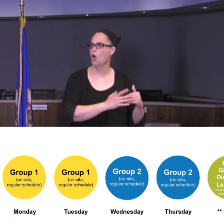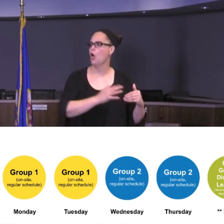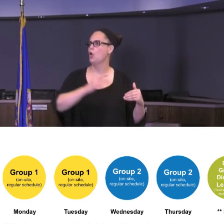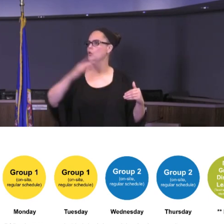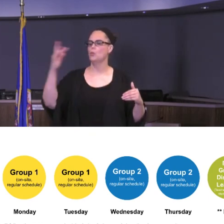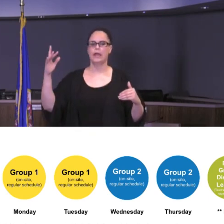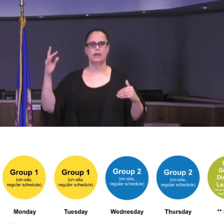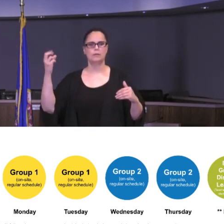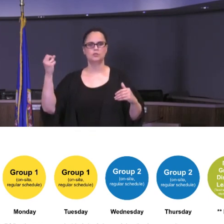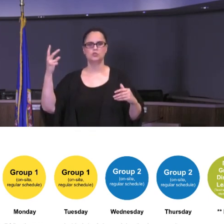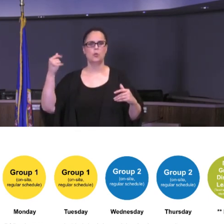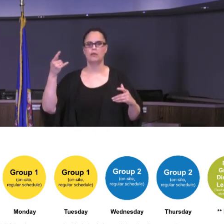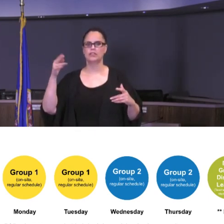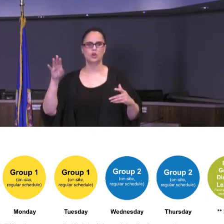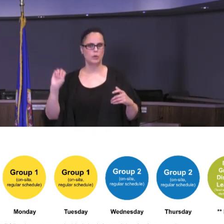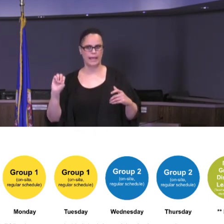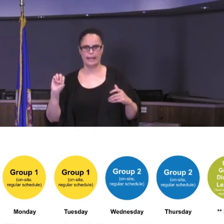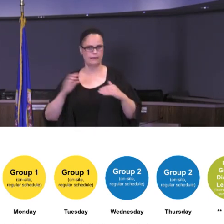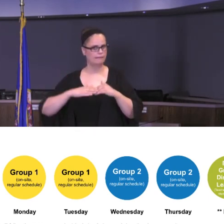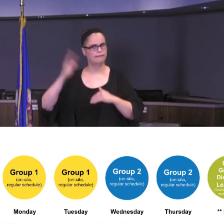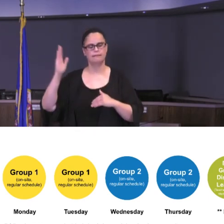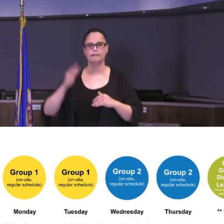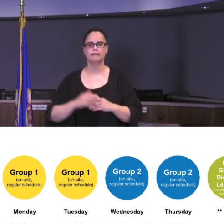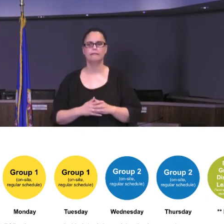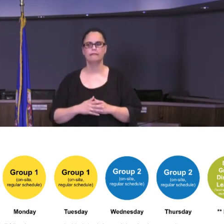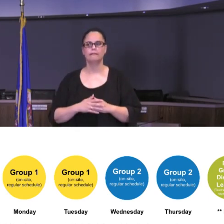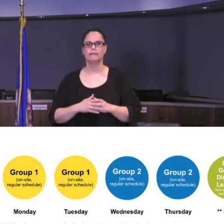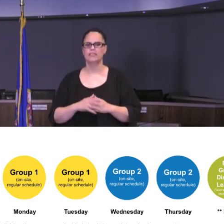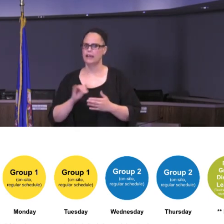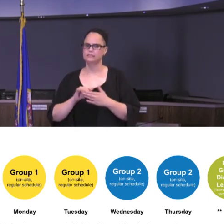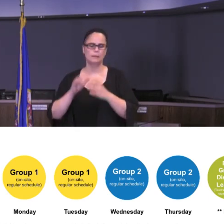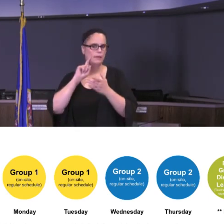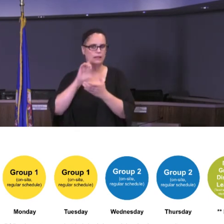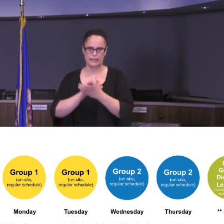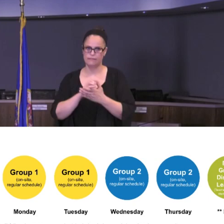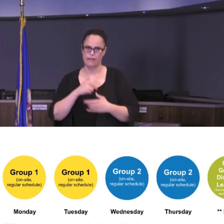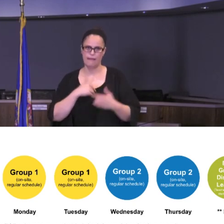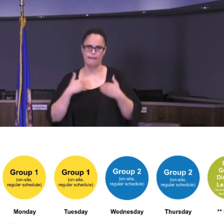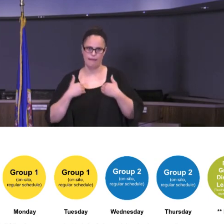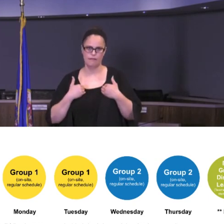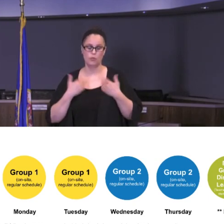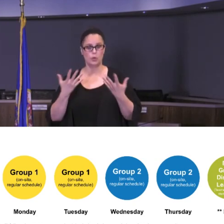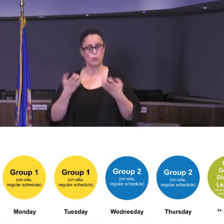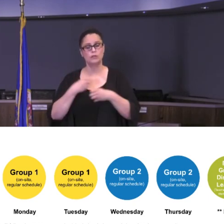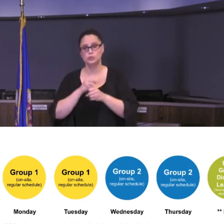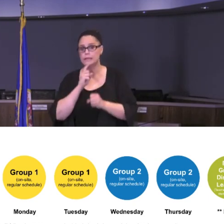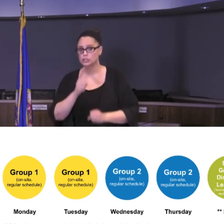in SPPS. That is a constant belief that I hold. We want to make sure the Distance Learning 2.0 is